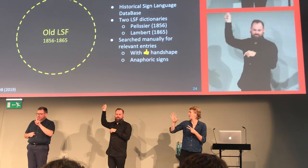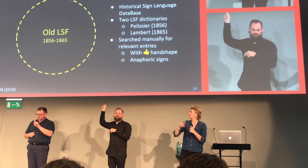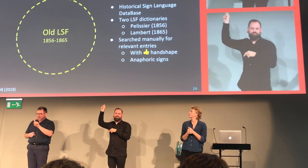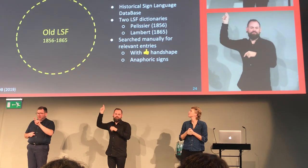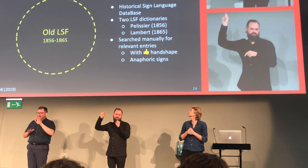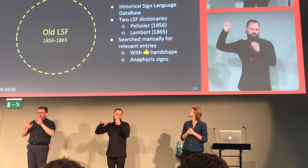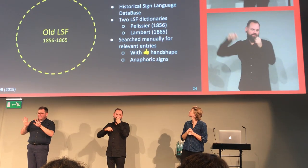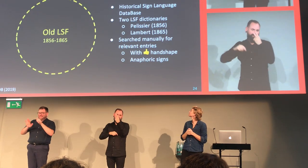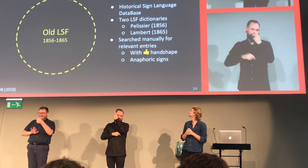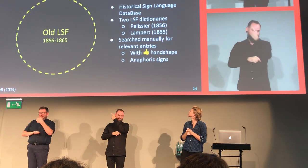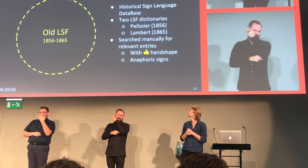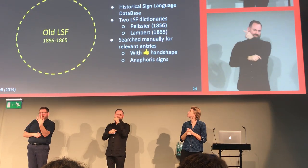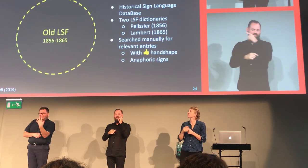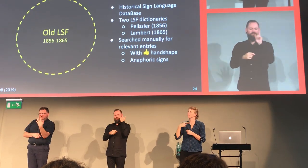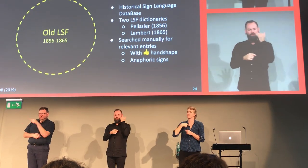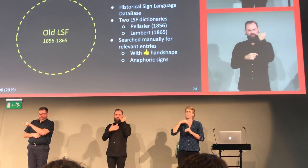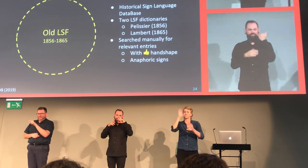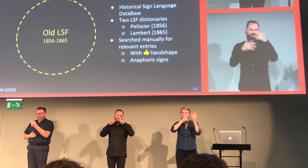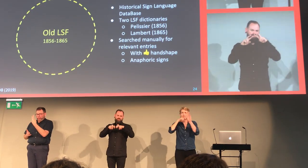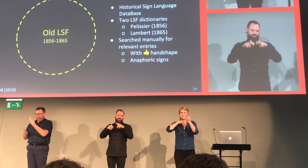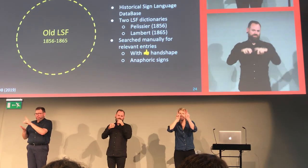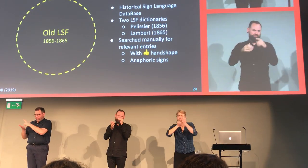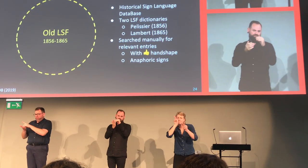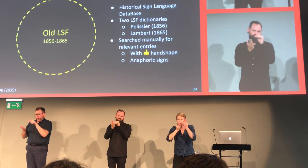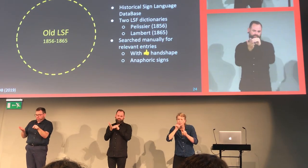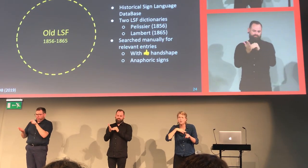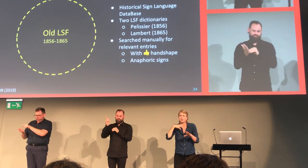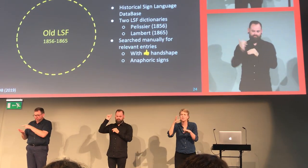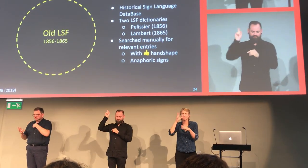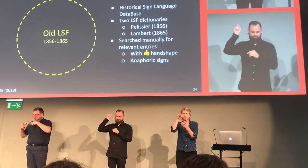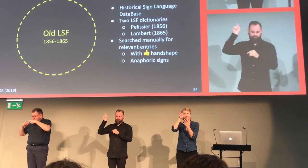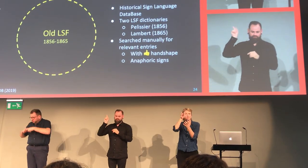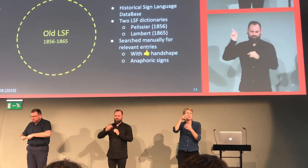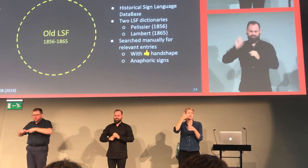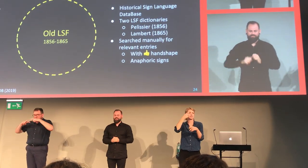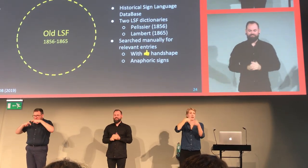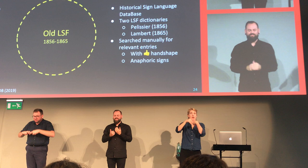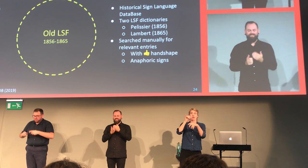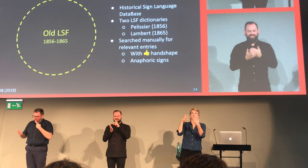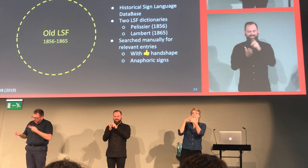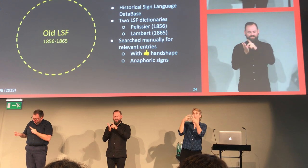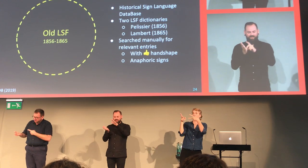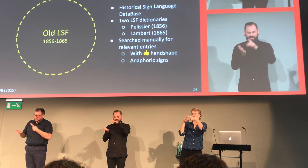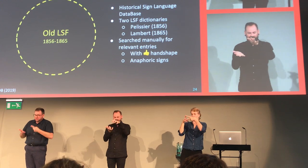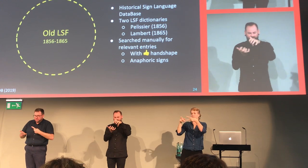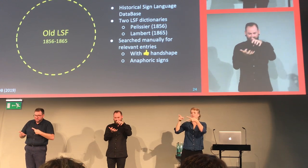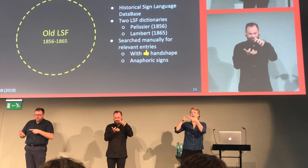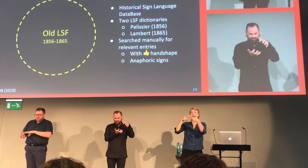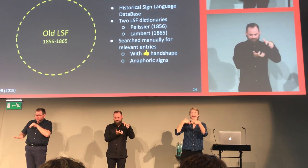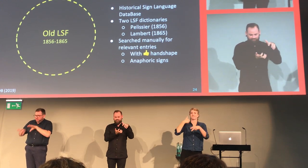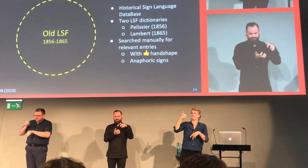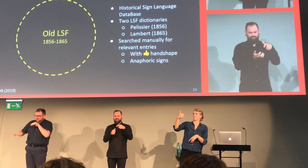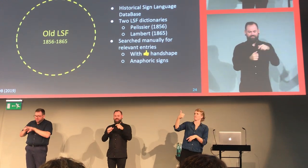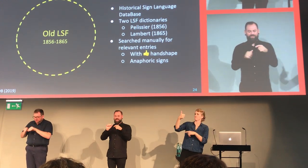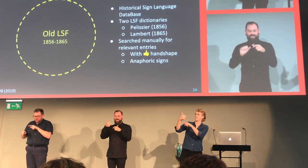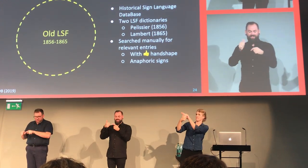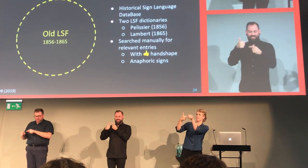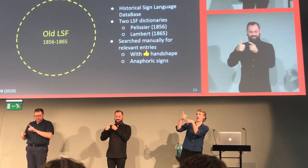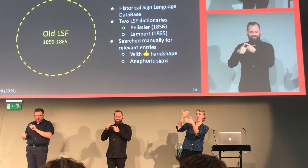1856 and 1865 respectively. I did a search to try to collect signs that matched